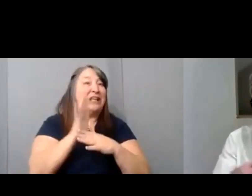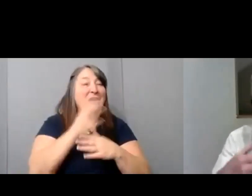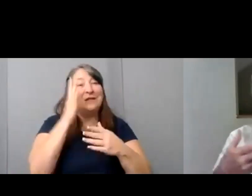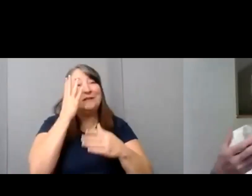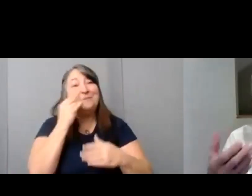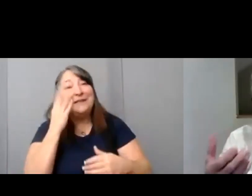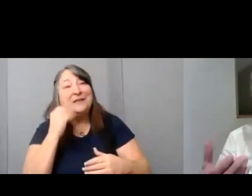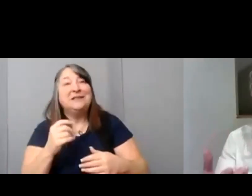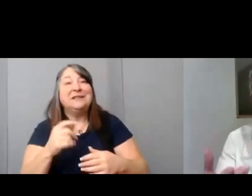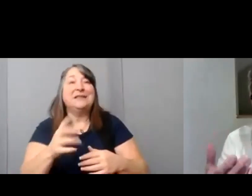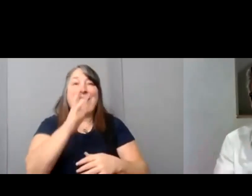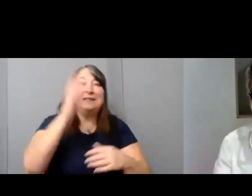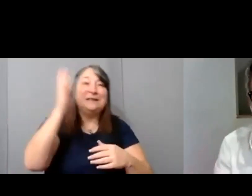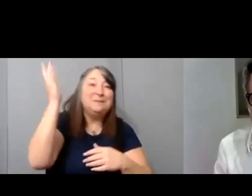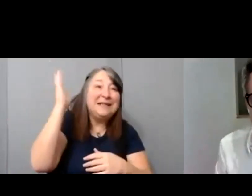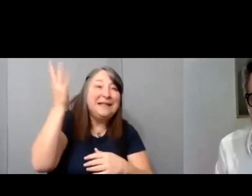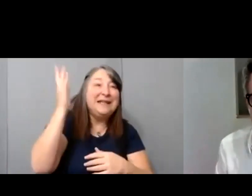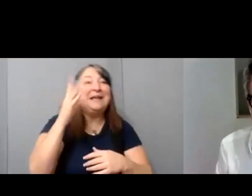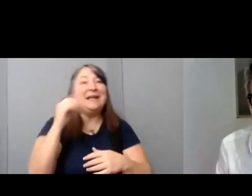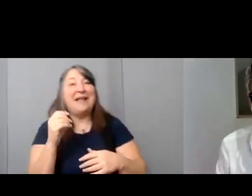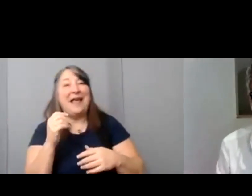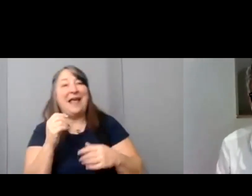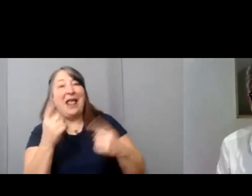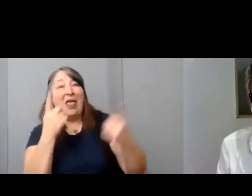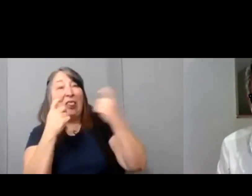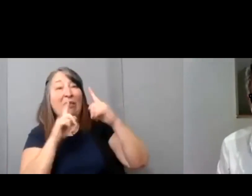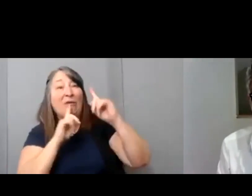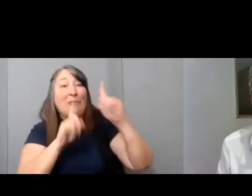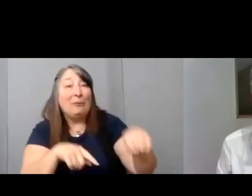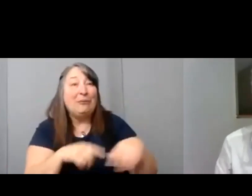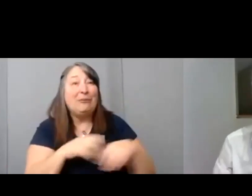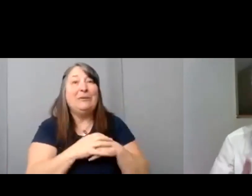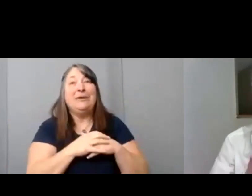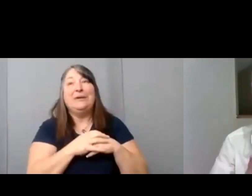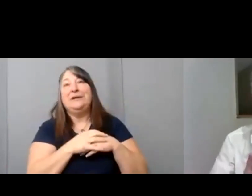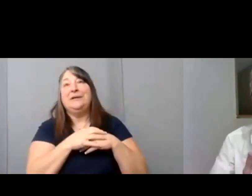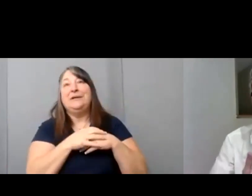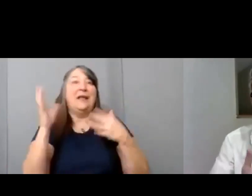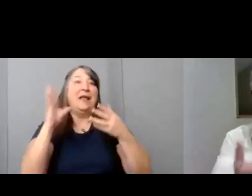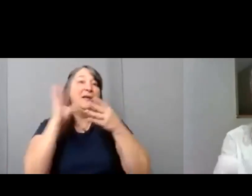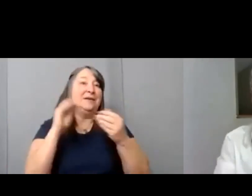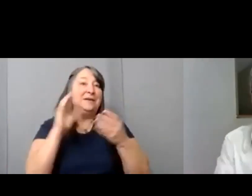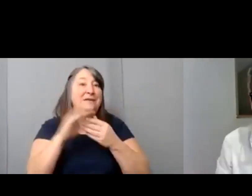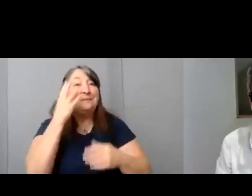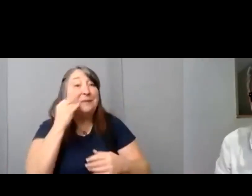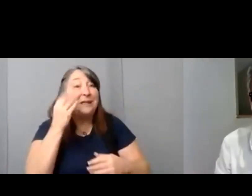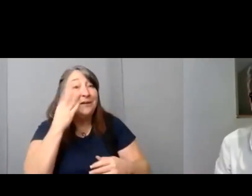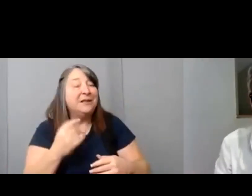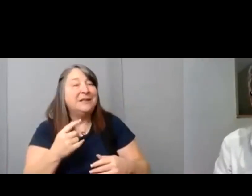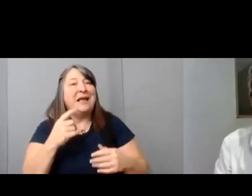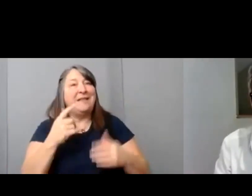they are there for you guys to draw out from them the things that